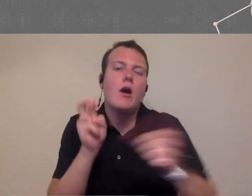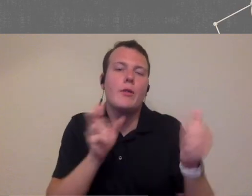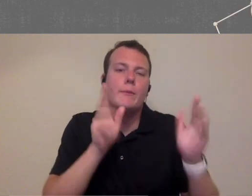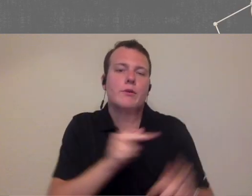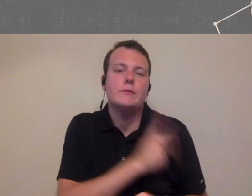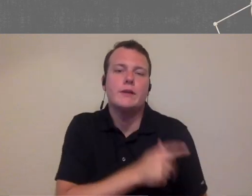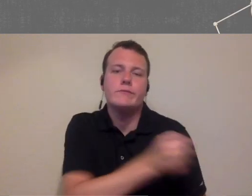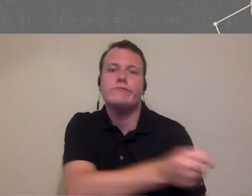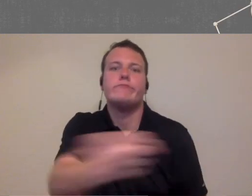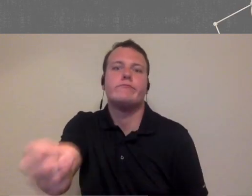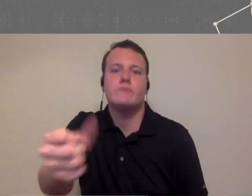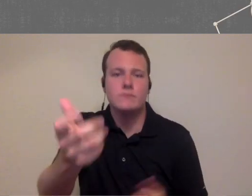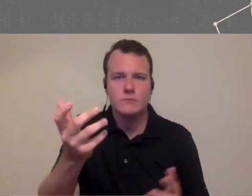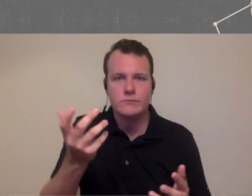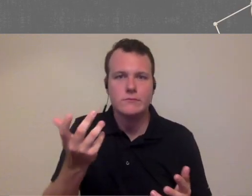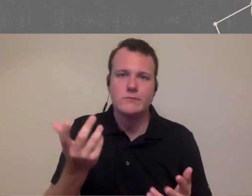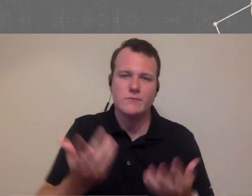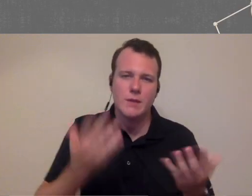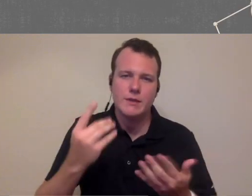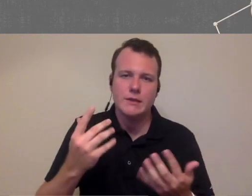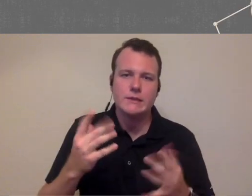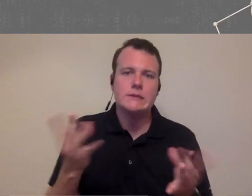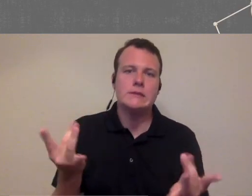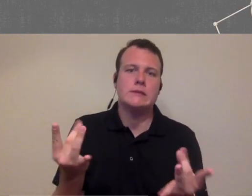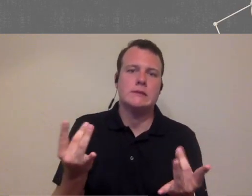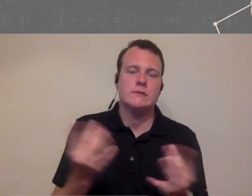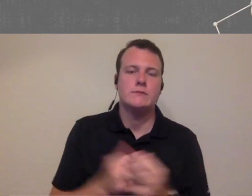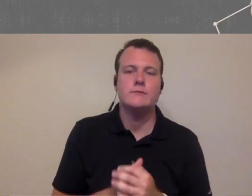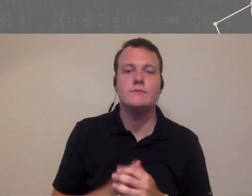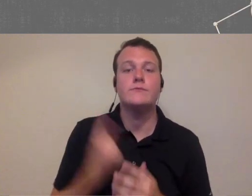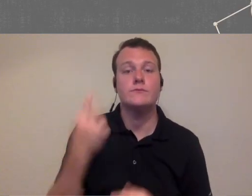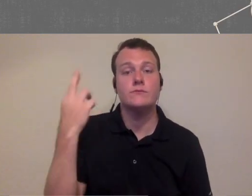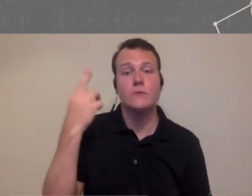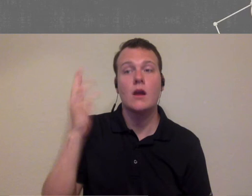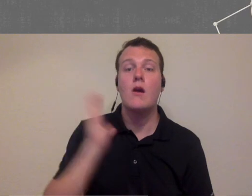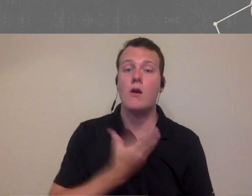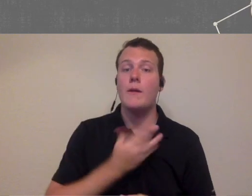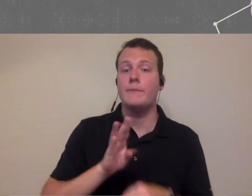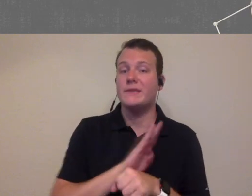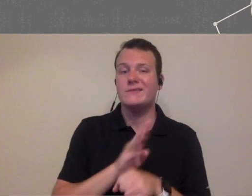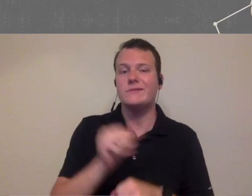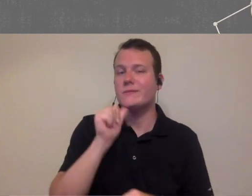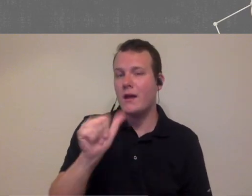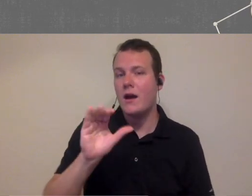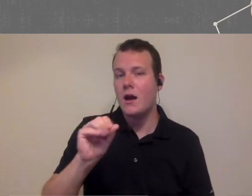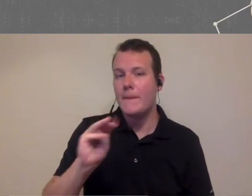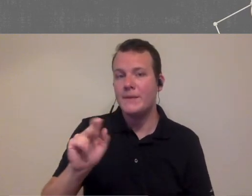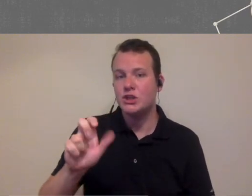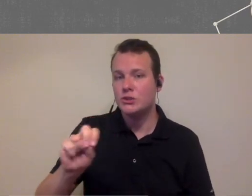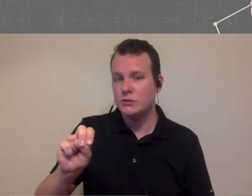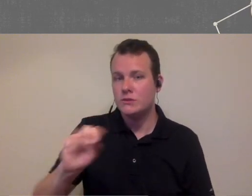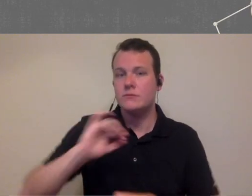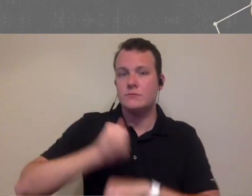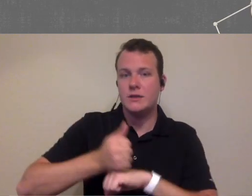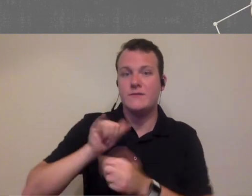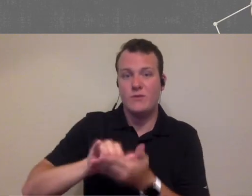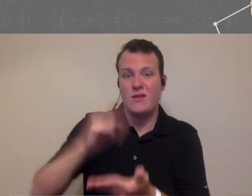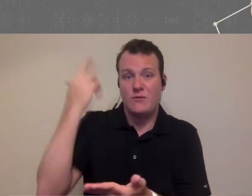unquote someone else to another provider so one of the reasons and I don't mind sharing you know our practice is not a commission based practice and it's for